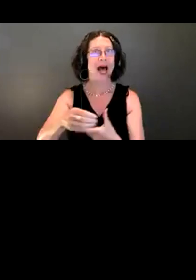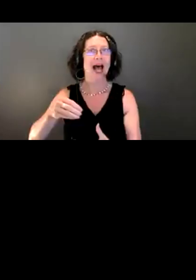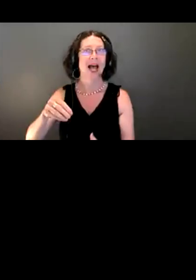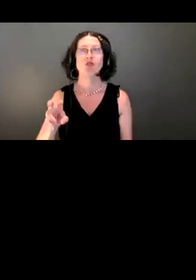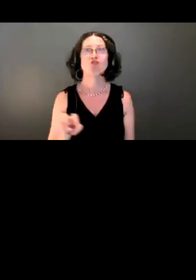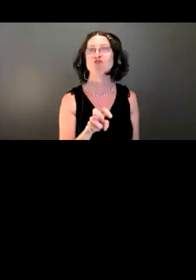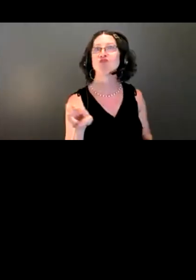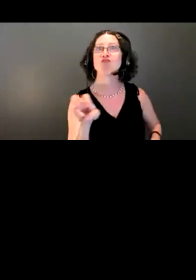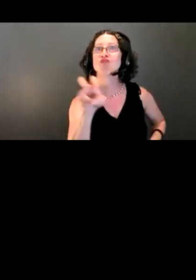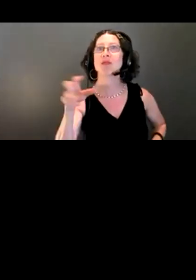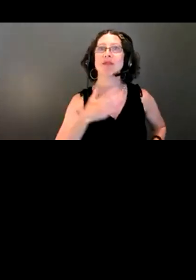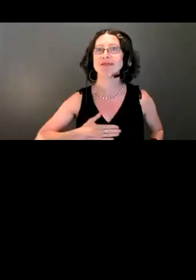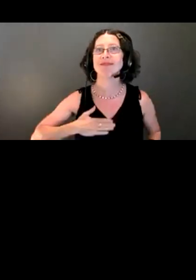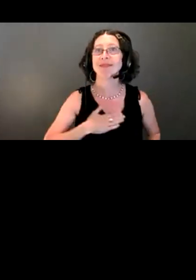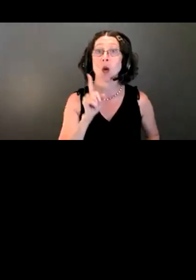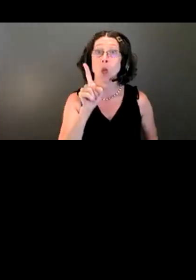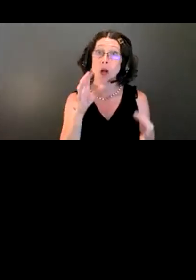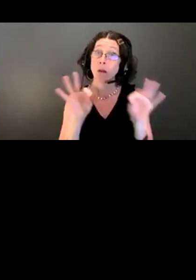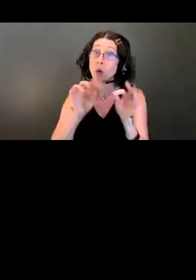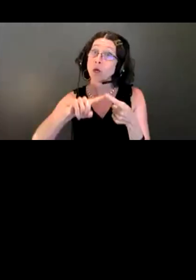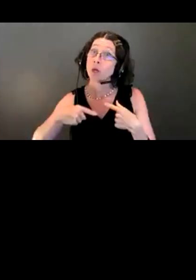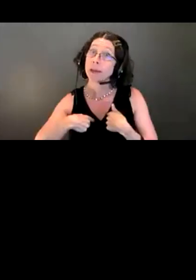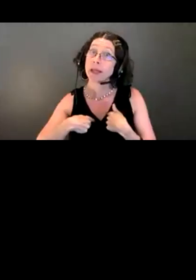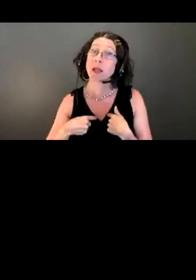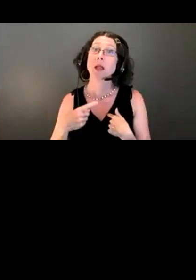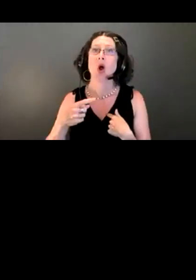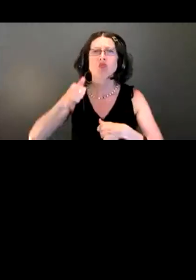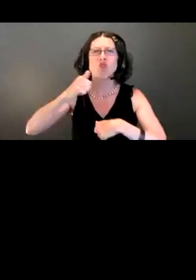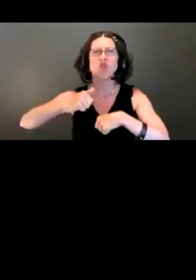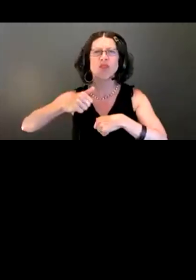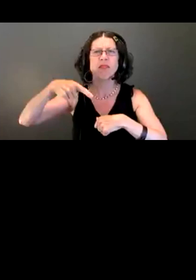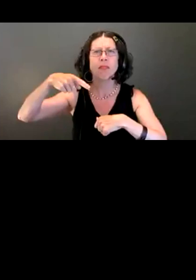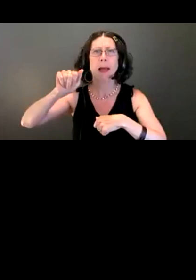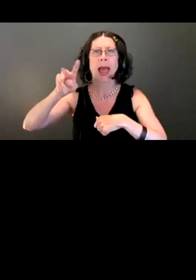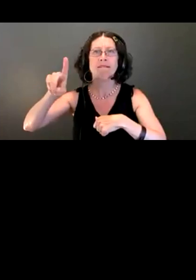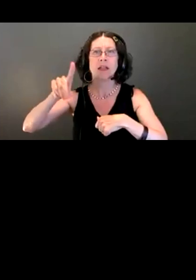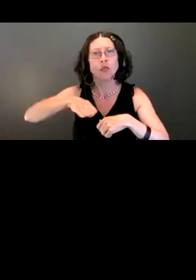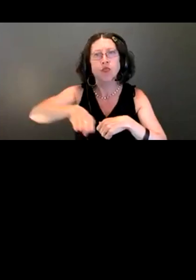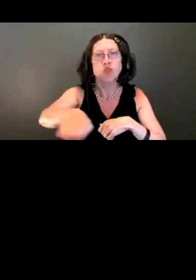to me is not just having a paved or compacted trail but also that